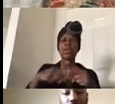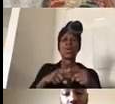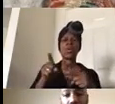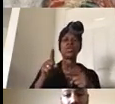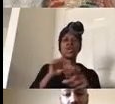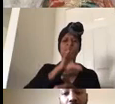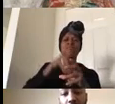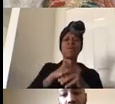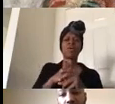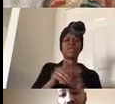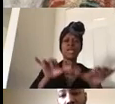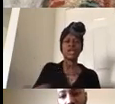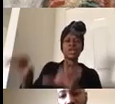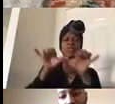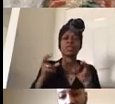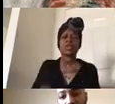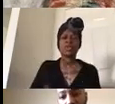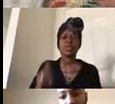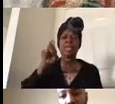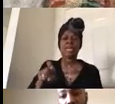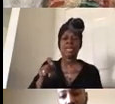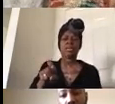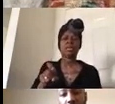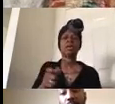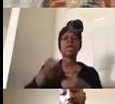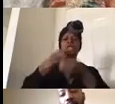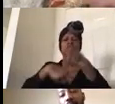human needs like housing like health care like